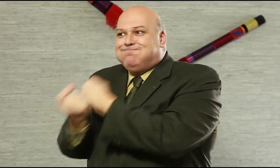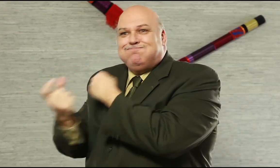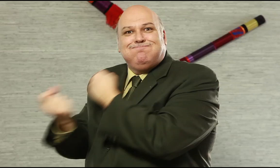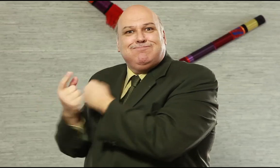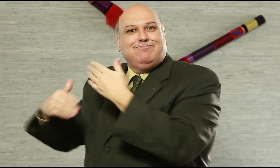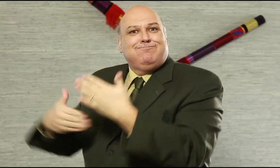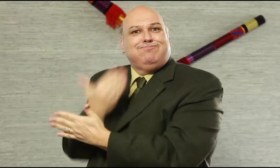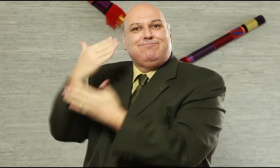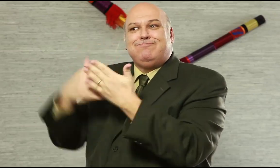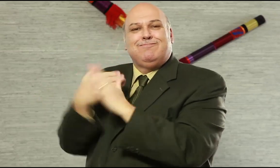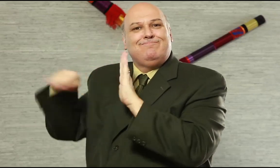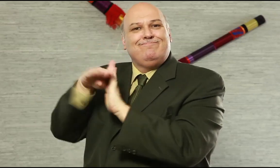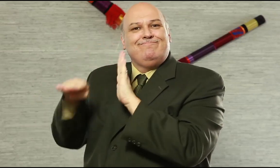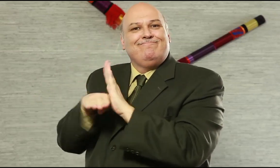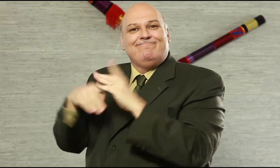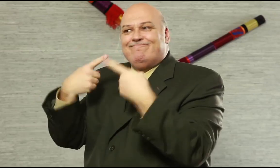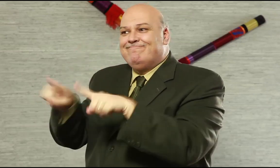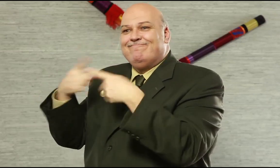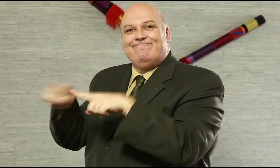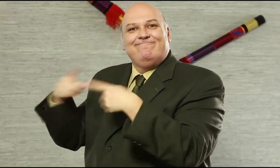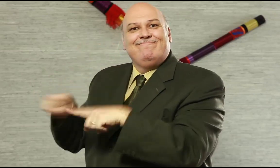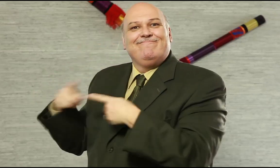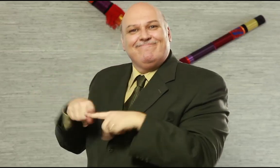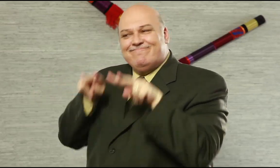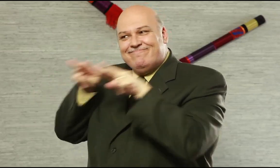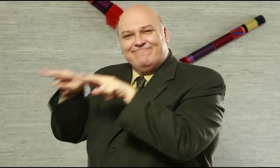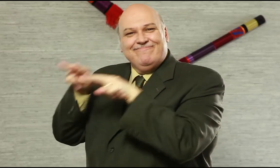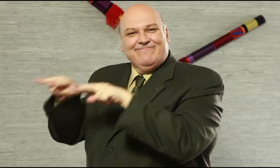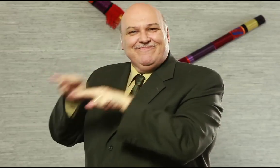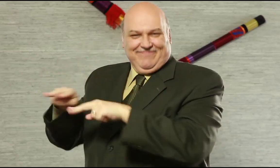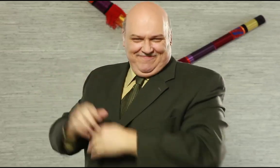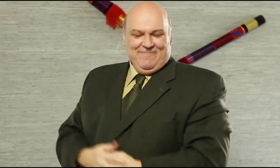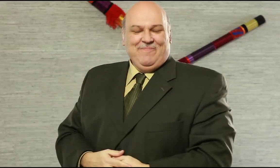sign up! We encourage you to sign up so we can keep connected!